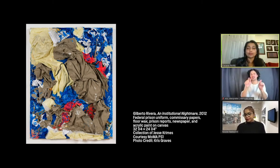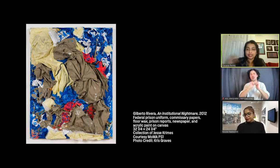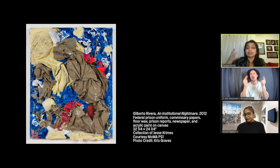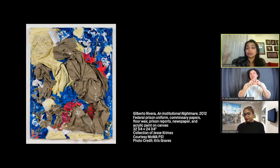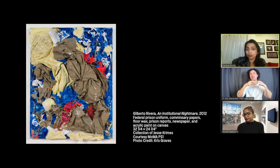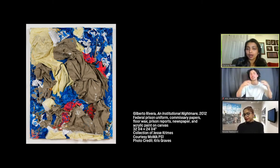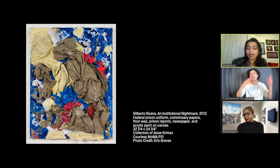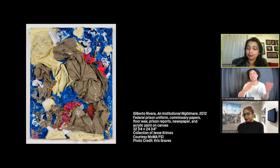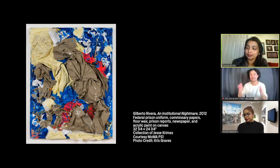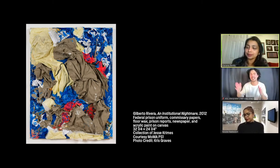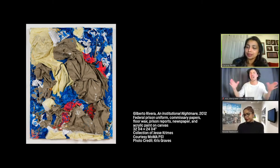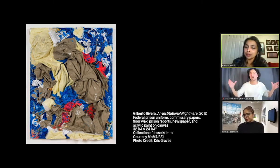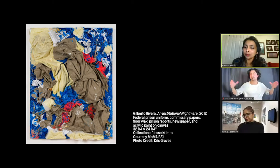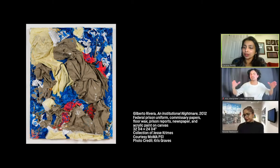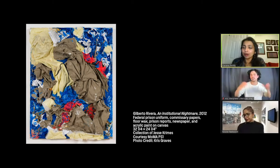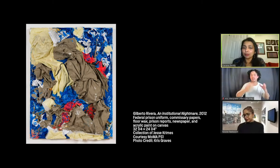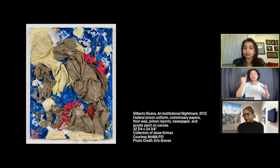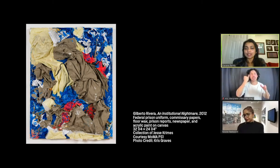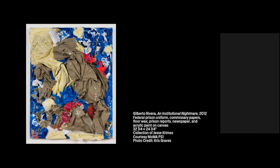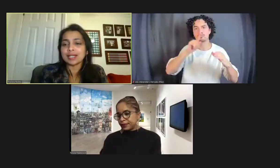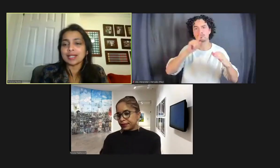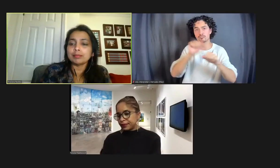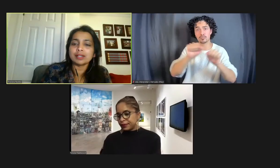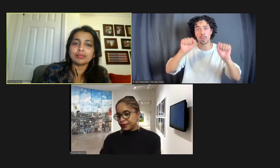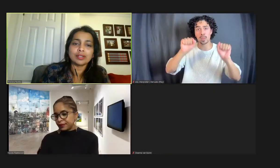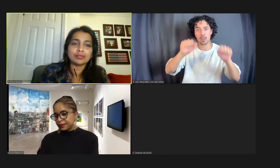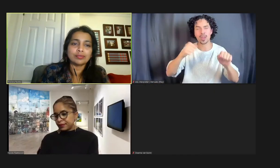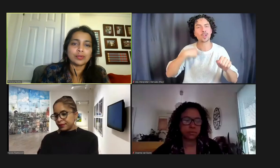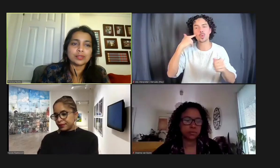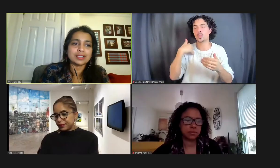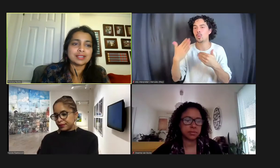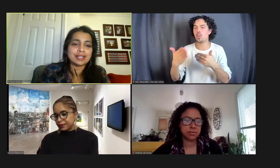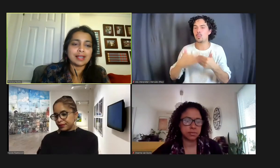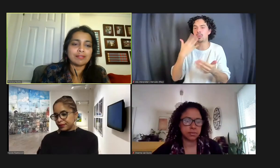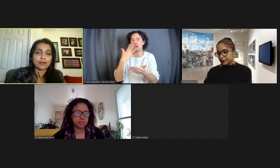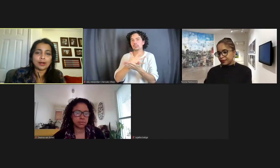Hopefully, if you are able, I know we're almost at time, but if folks can stay